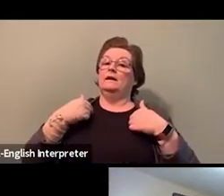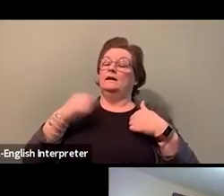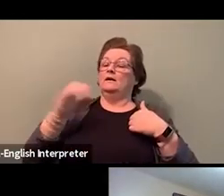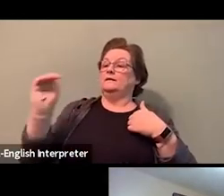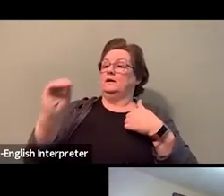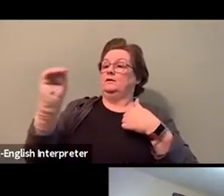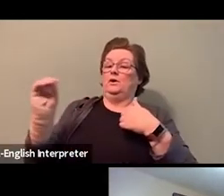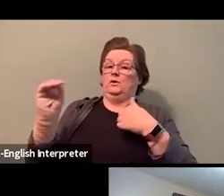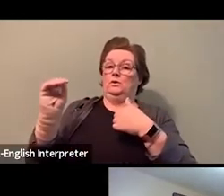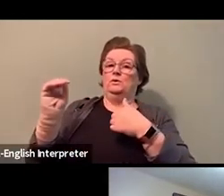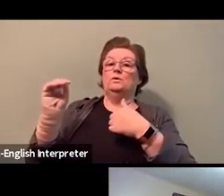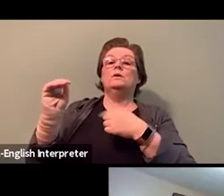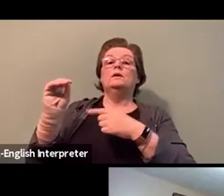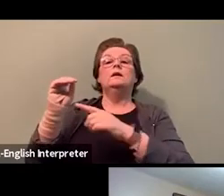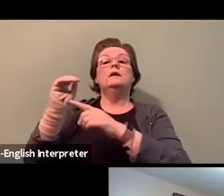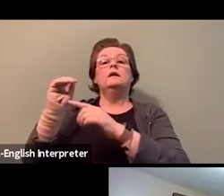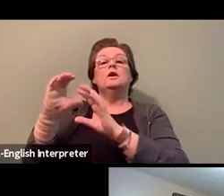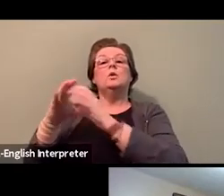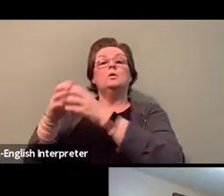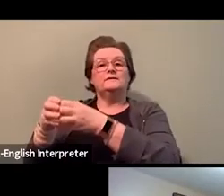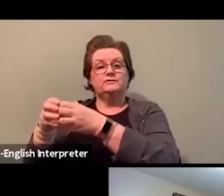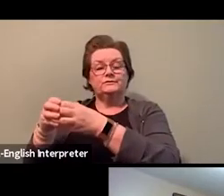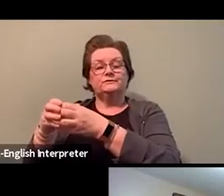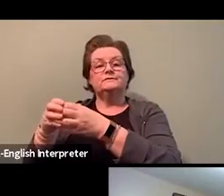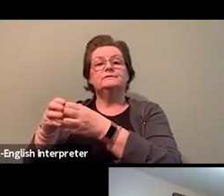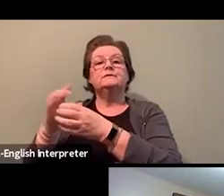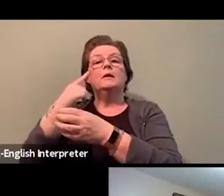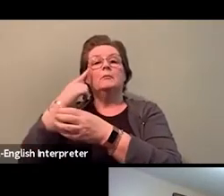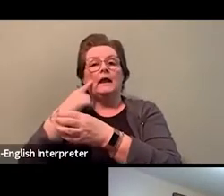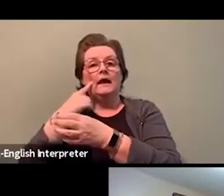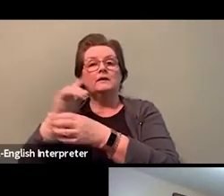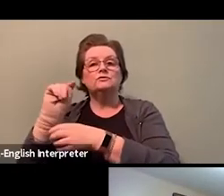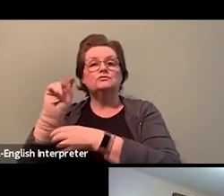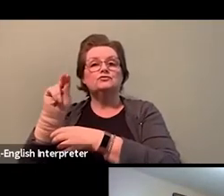And I also have to think about different unions,